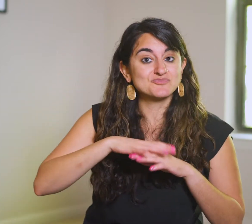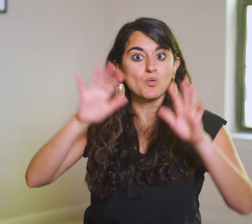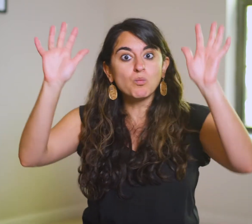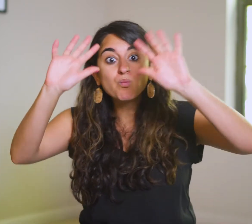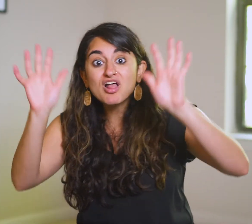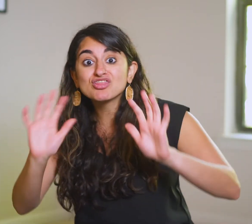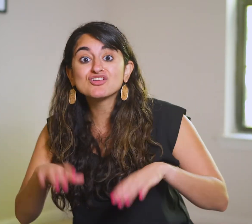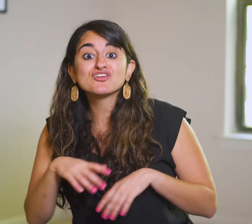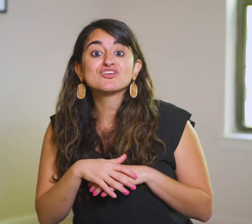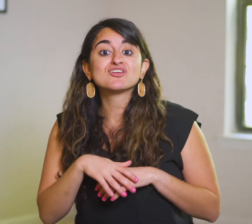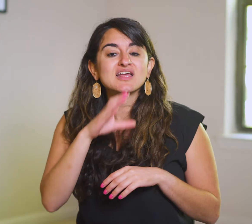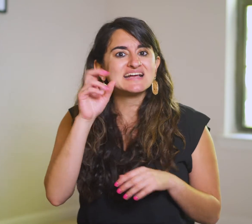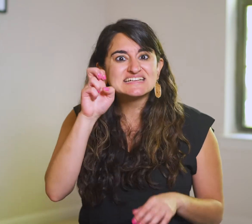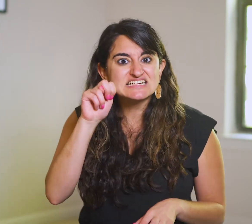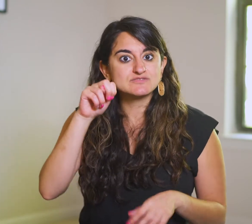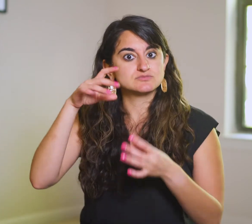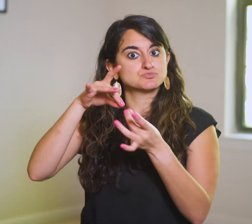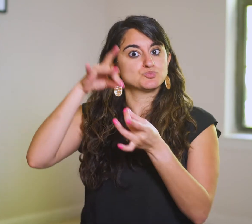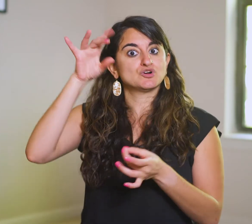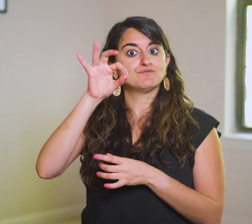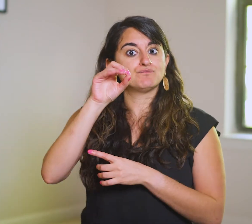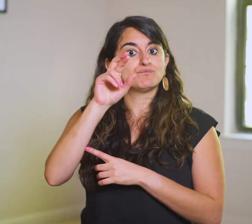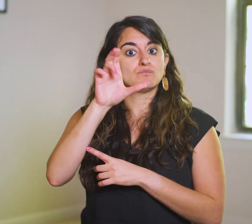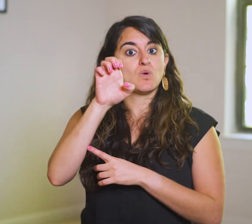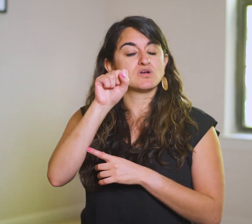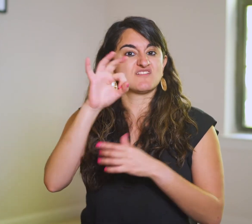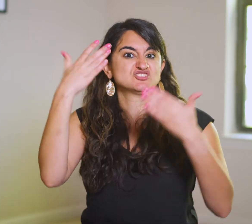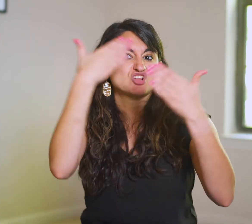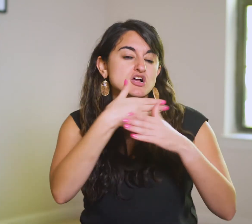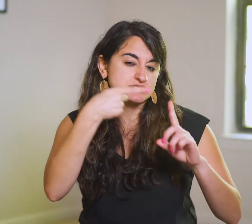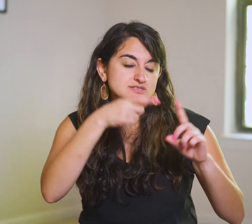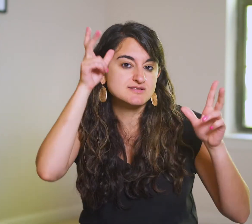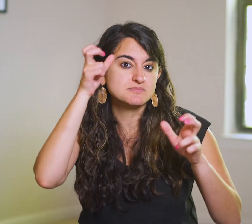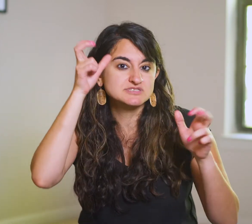weather, and now spiritual forces of darkness.